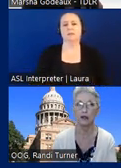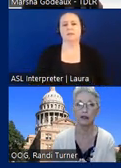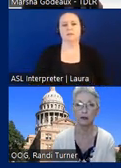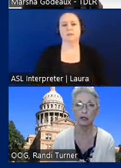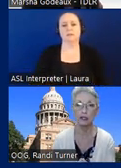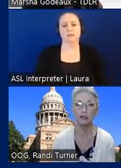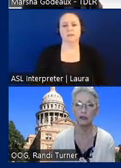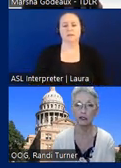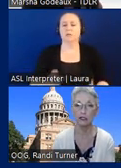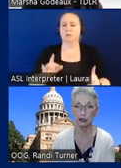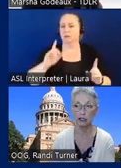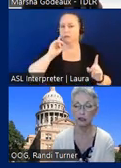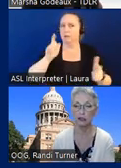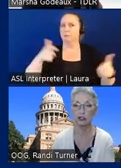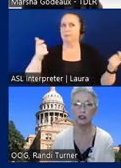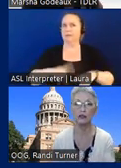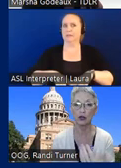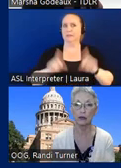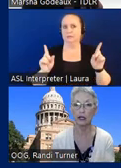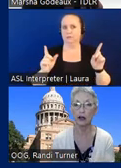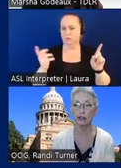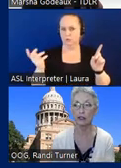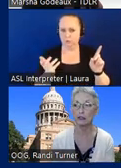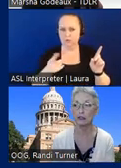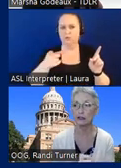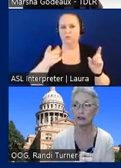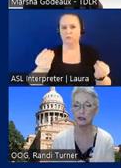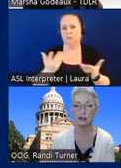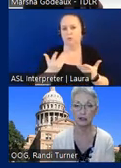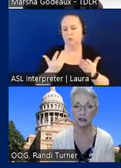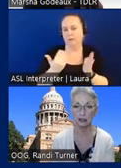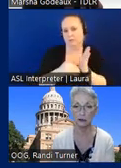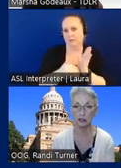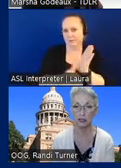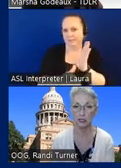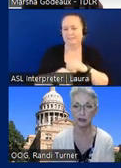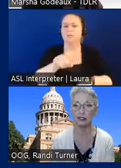I think the big difference here is that you've told me often is the Texas Accessibility Standards